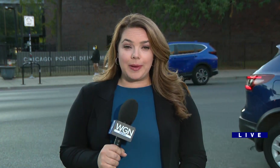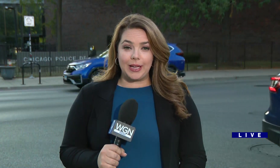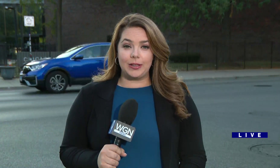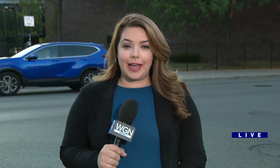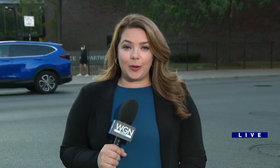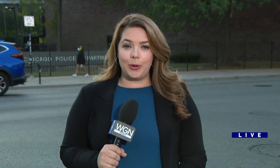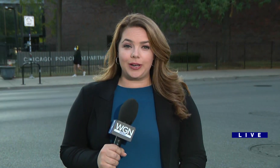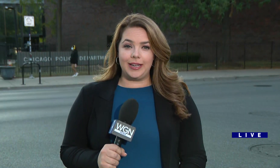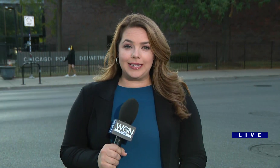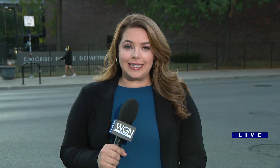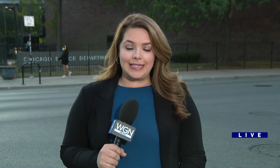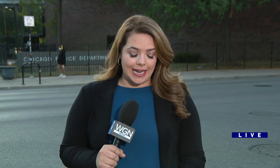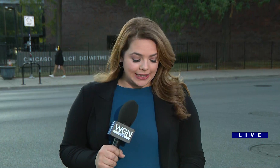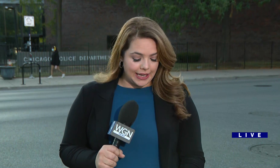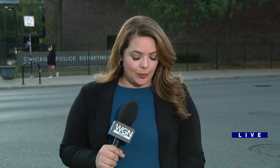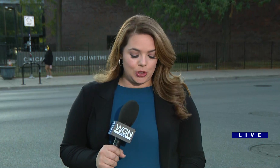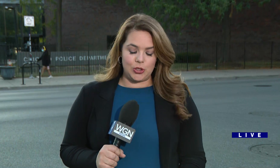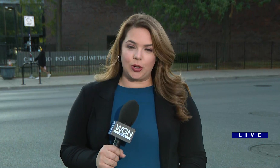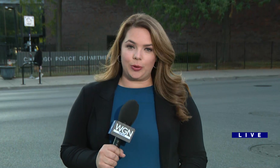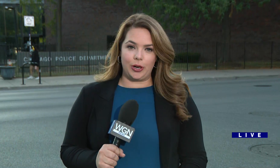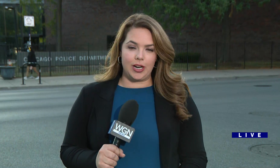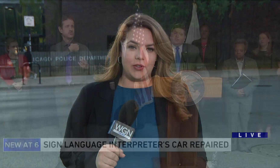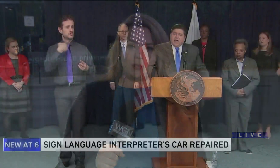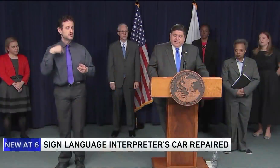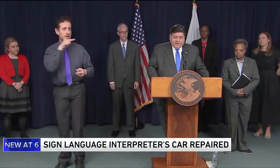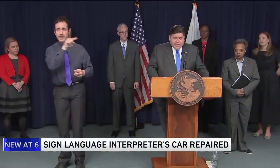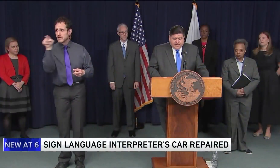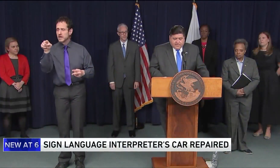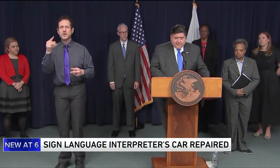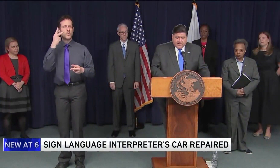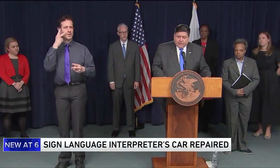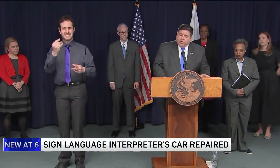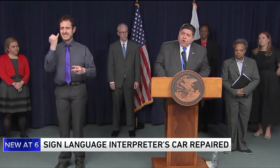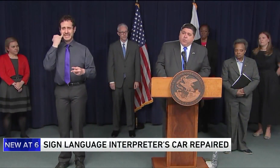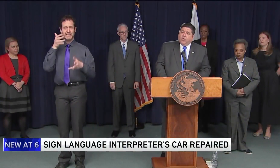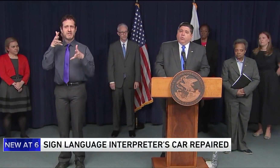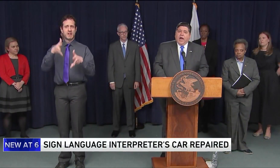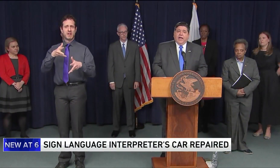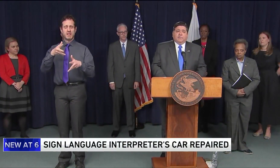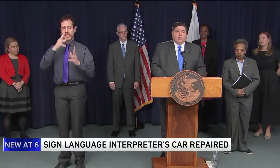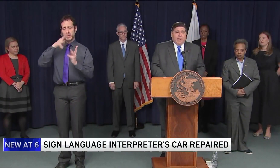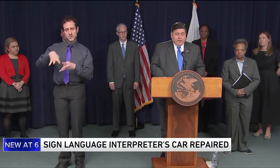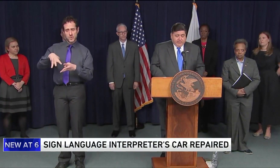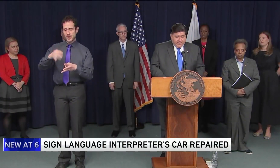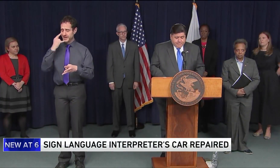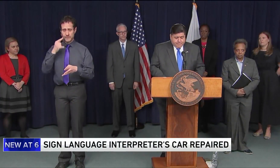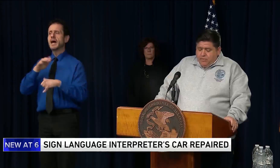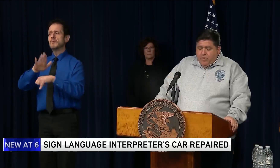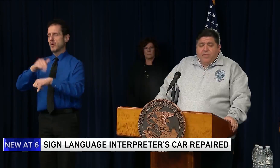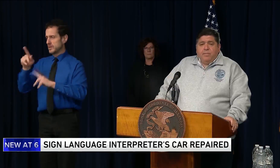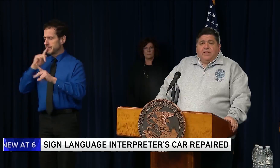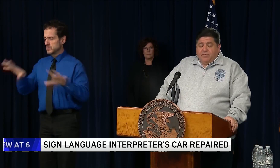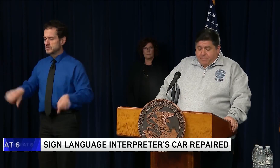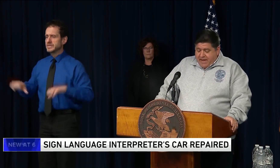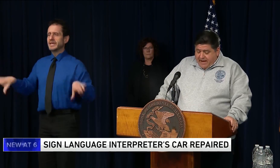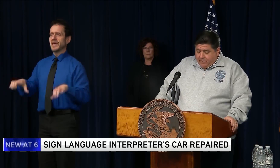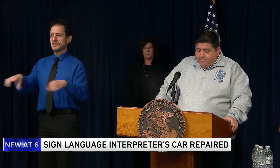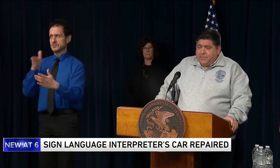STORY. JENNA. HEY, MIKE AND RIGHT. BIT OF GOOD NEWS ON THIS FRIDAY. A FEW WEEKS AGO WE TOLD YOU ABOUT MICHAEL